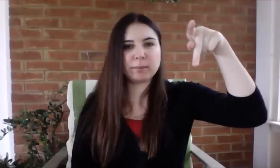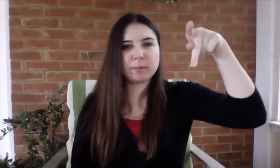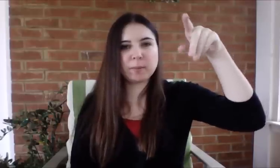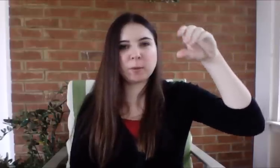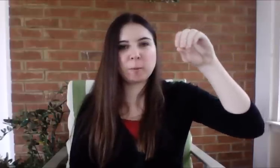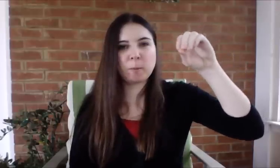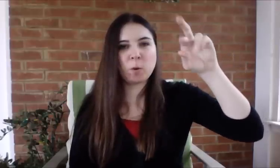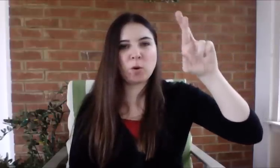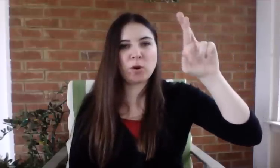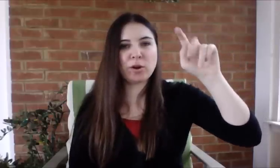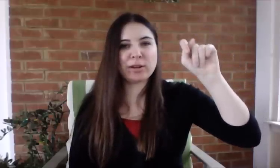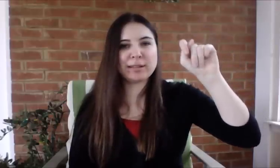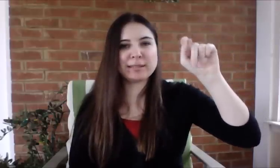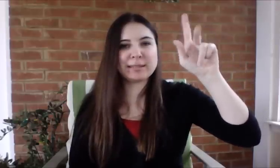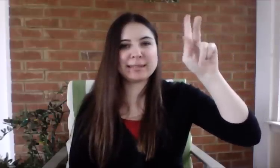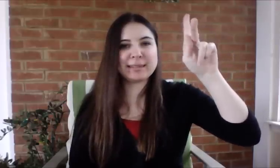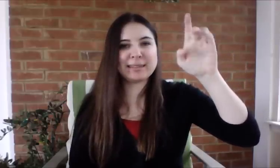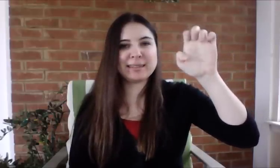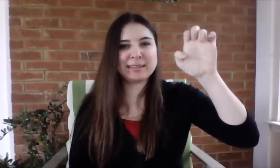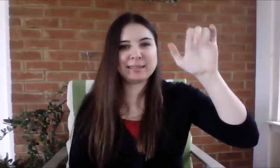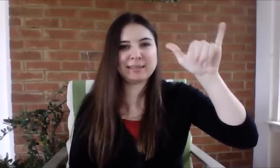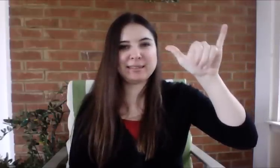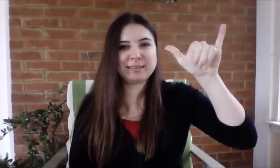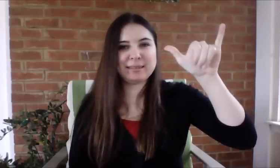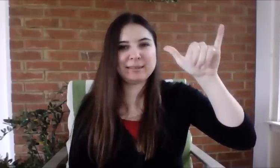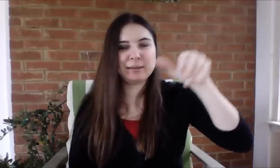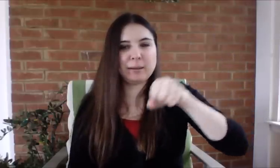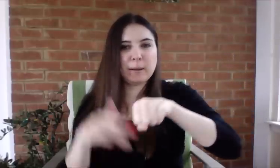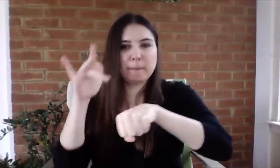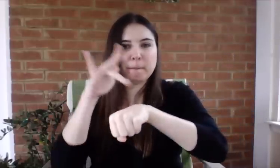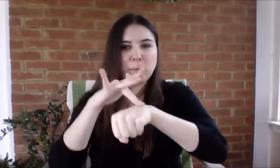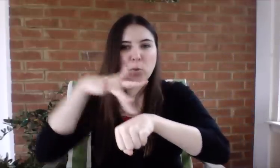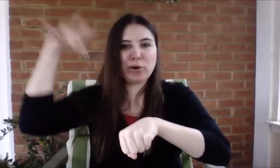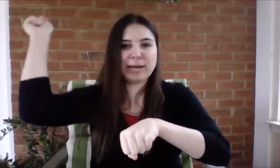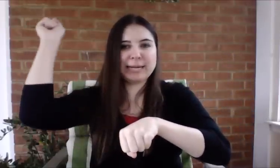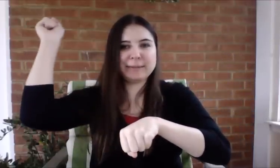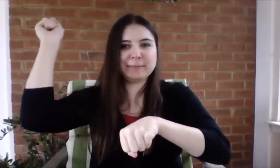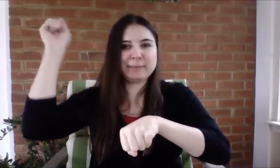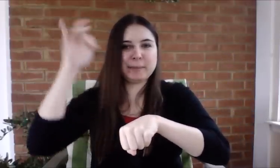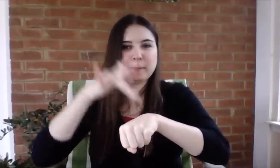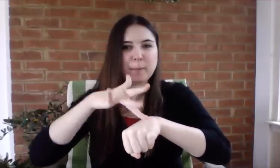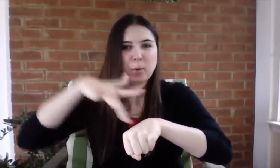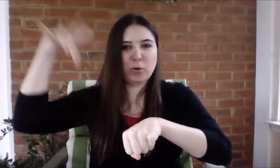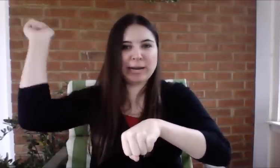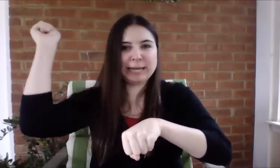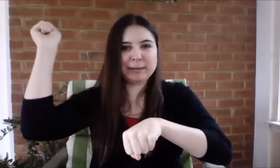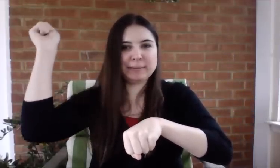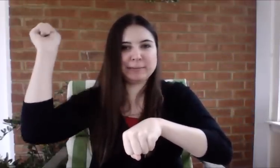Portkey [demonstrates sign]